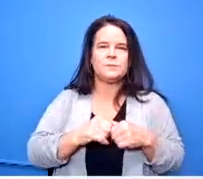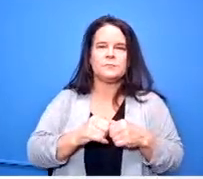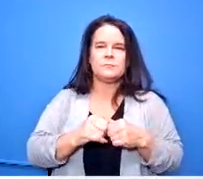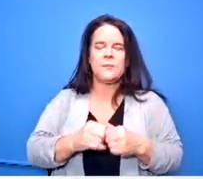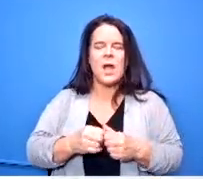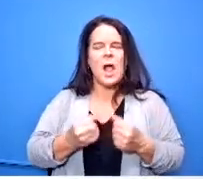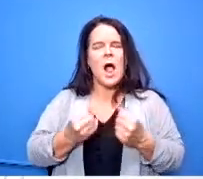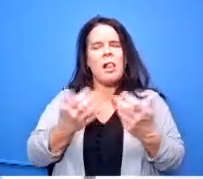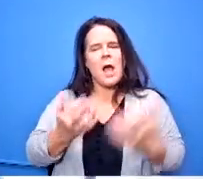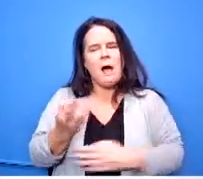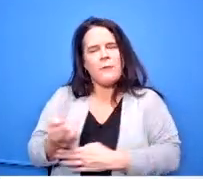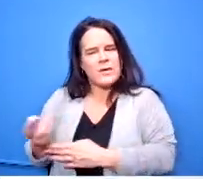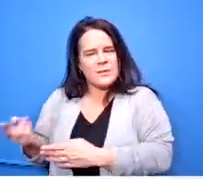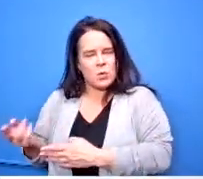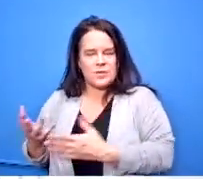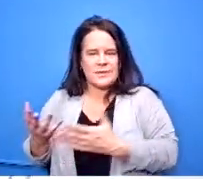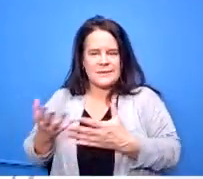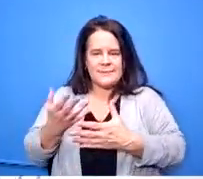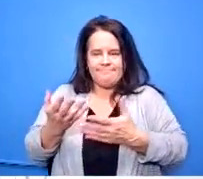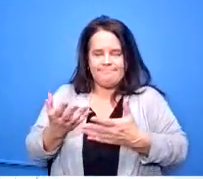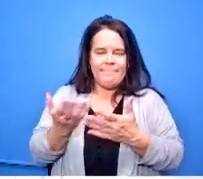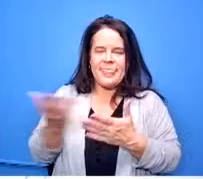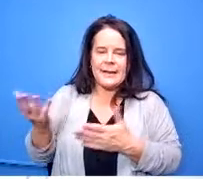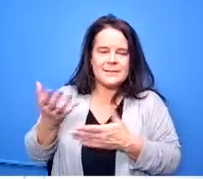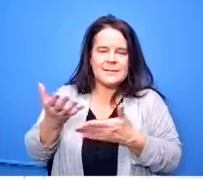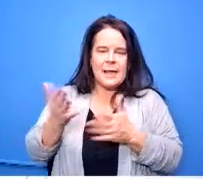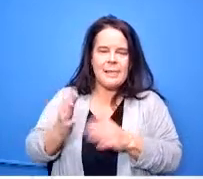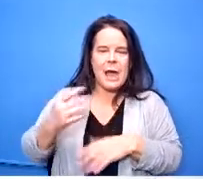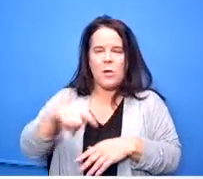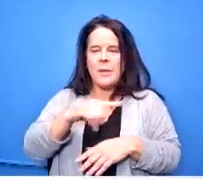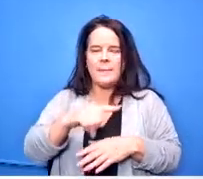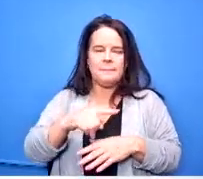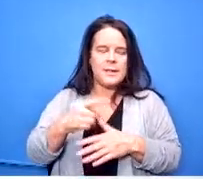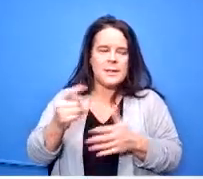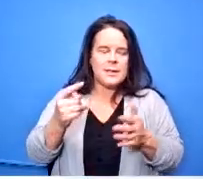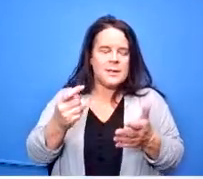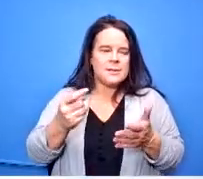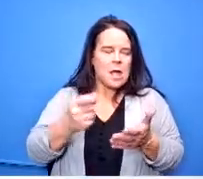in here to help them understand you know why you should take certain courses or how do you get an